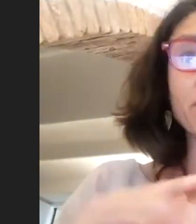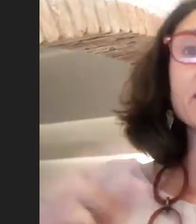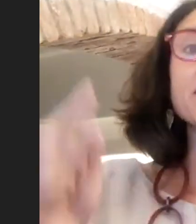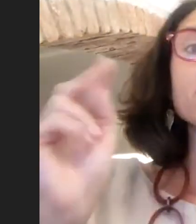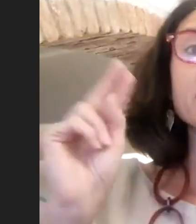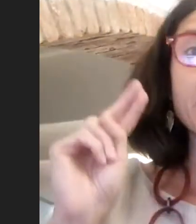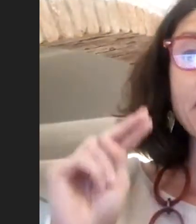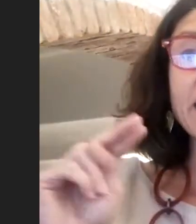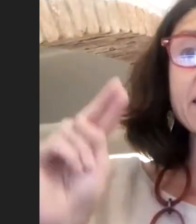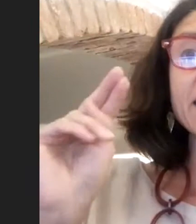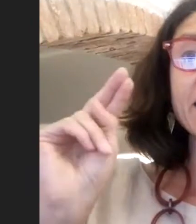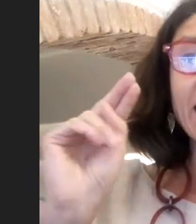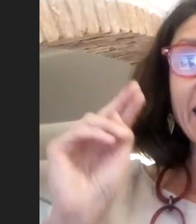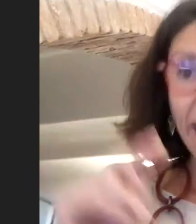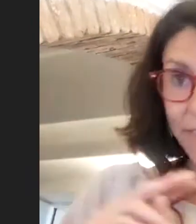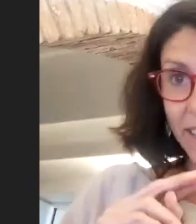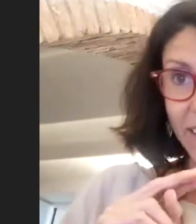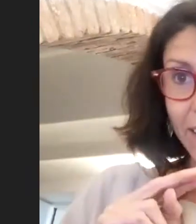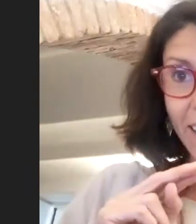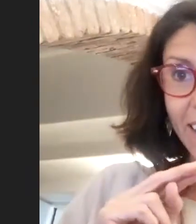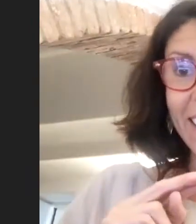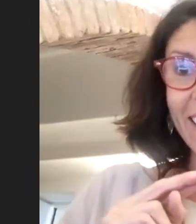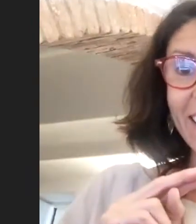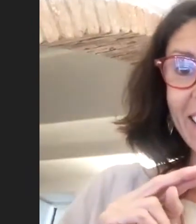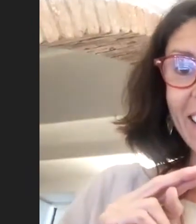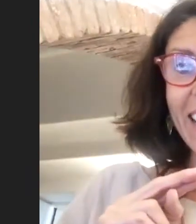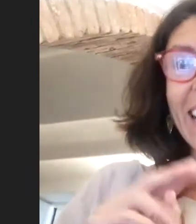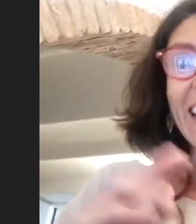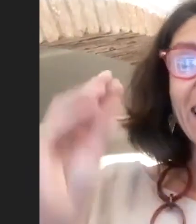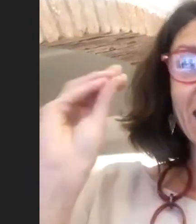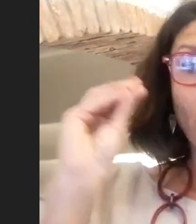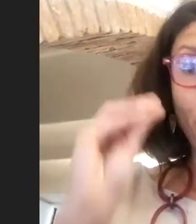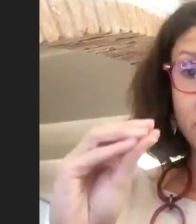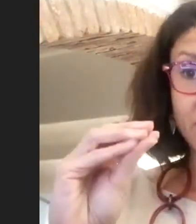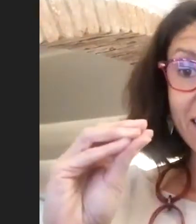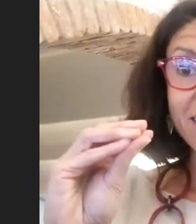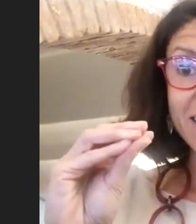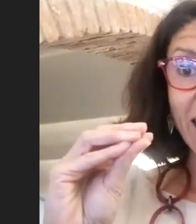with the sustainability level of the theatre sector